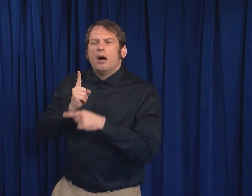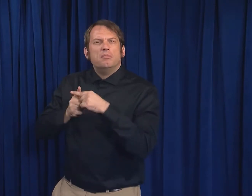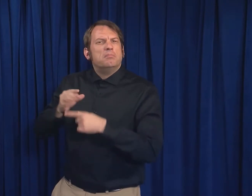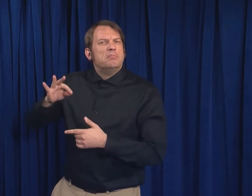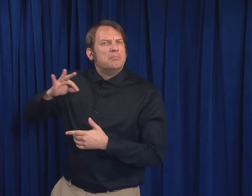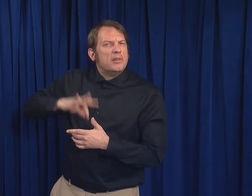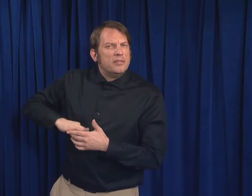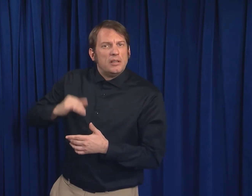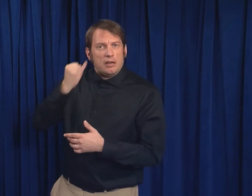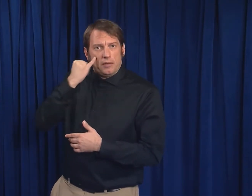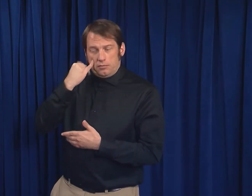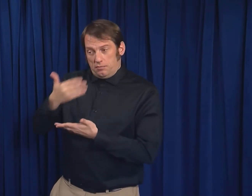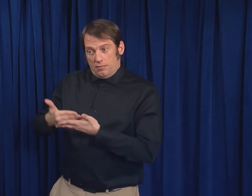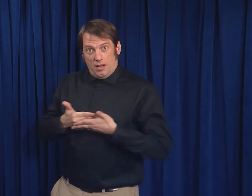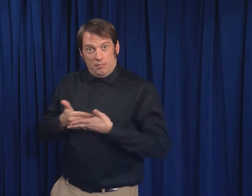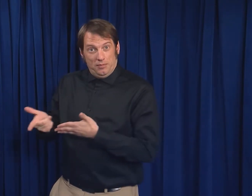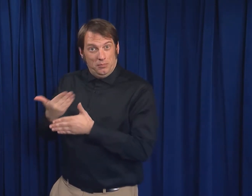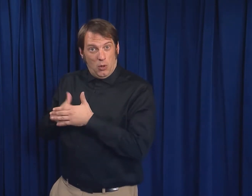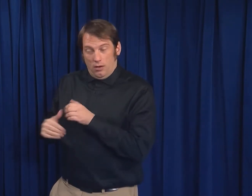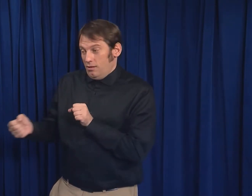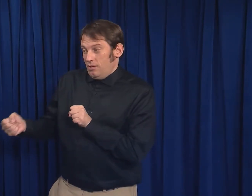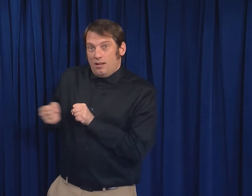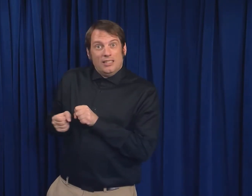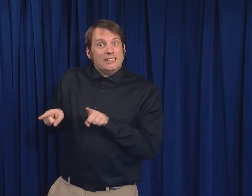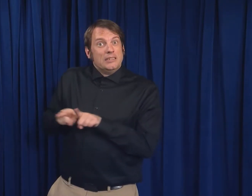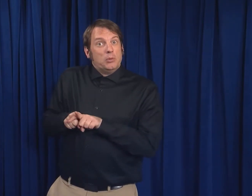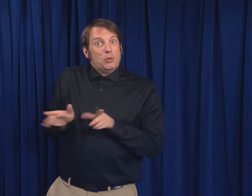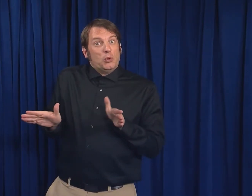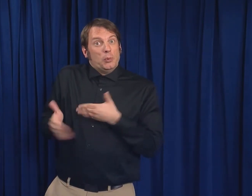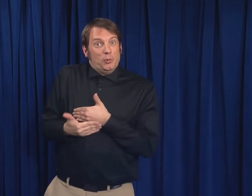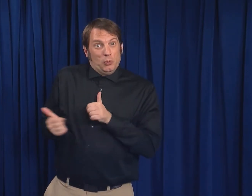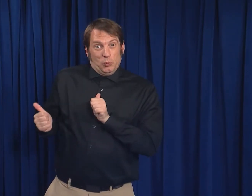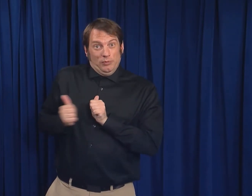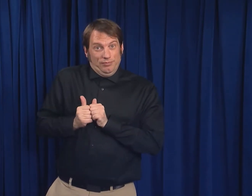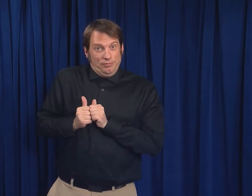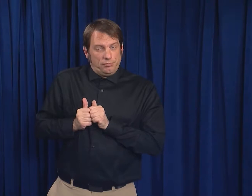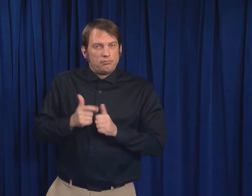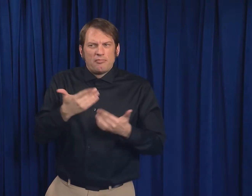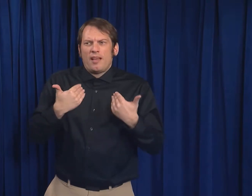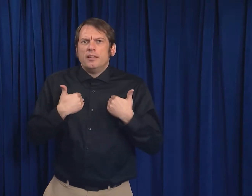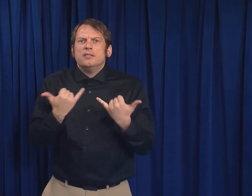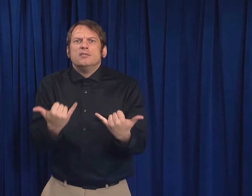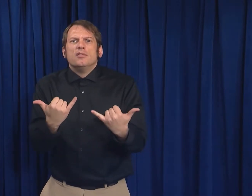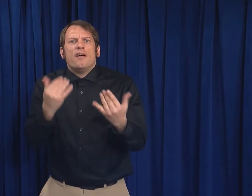of having your baby stay in the same room with you.